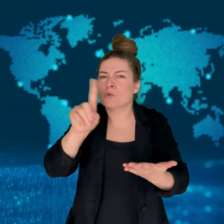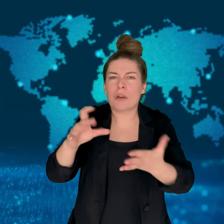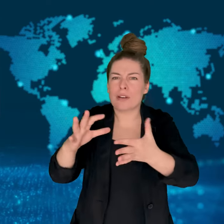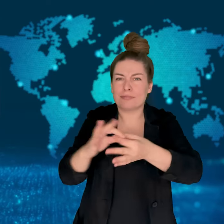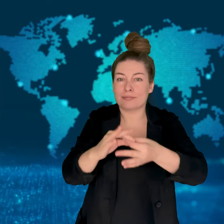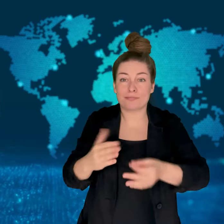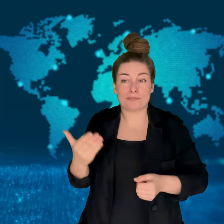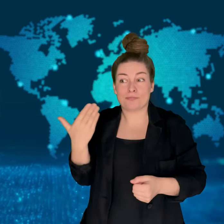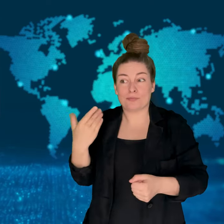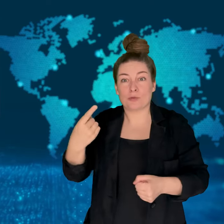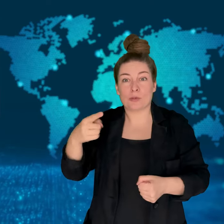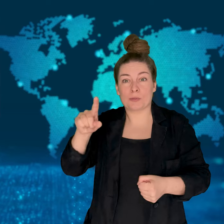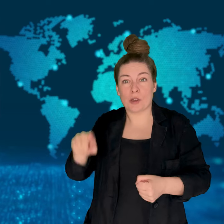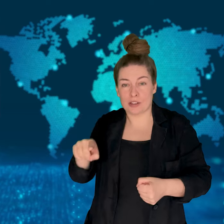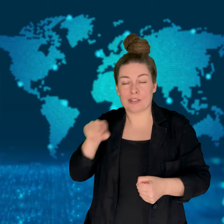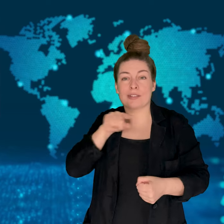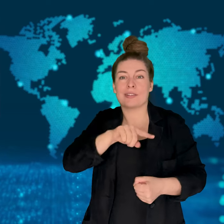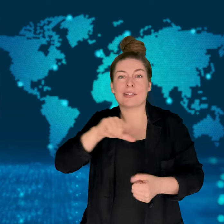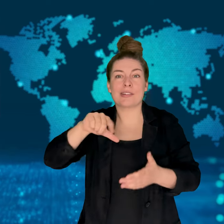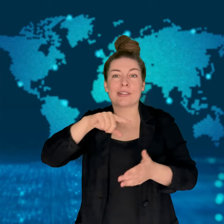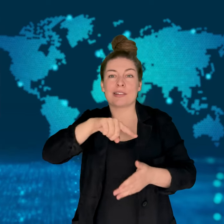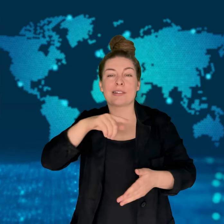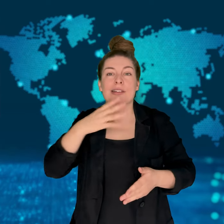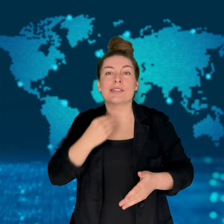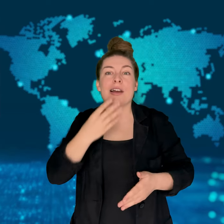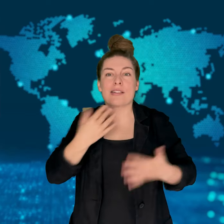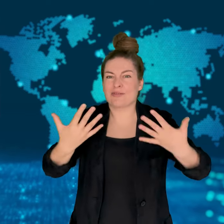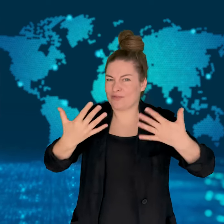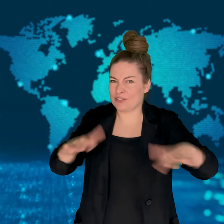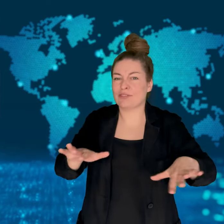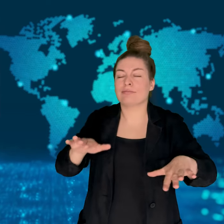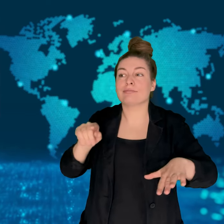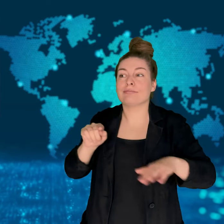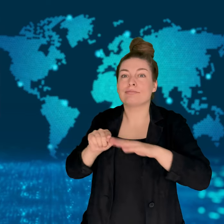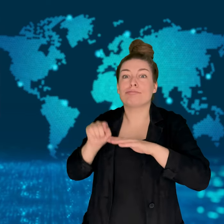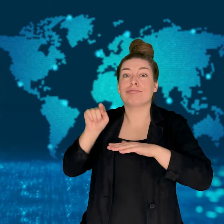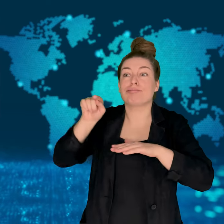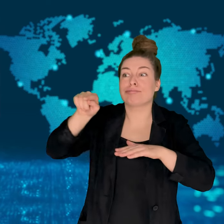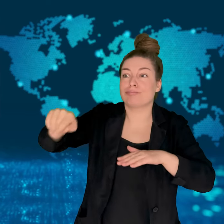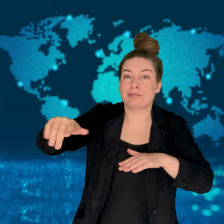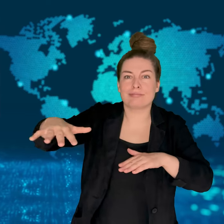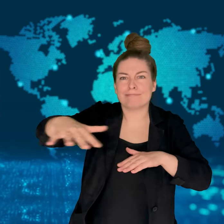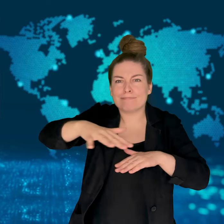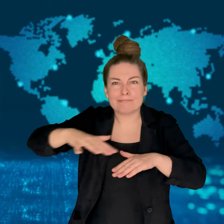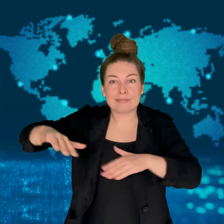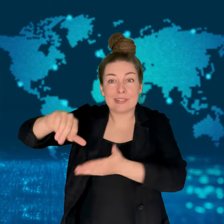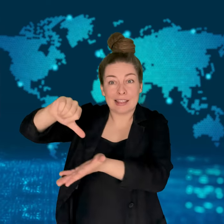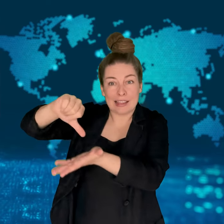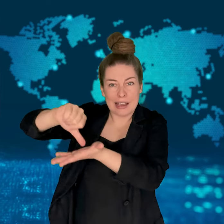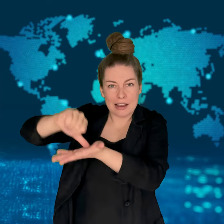in Syria earlier this month.